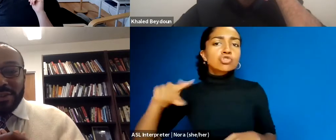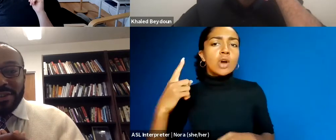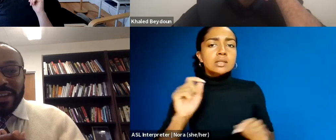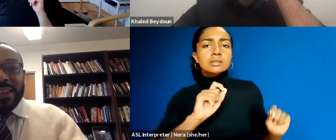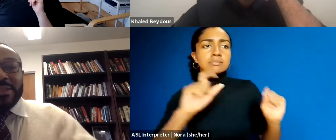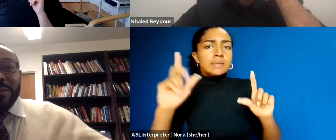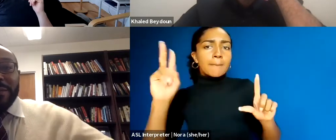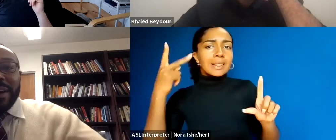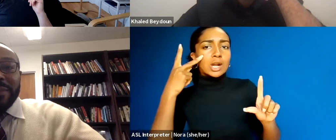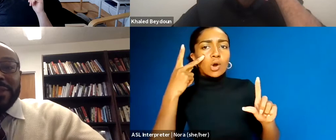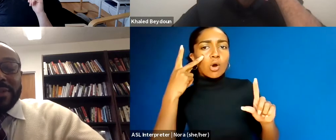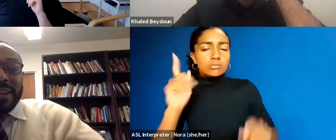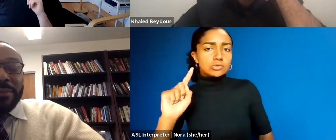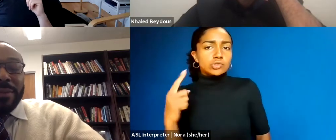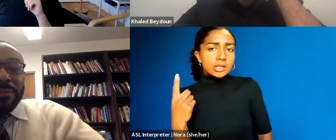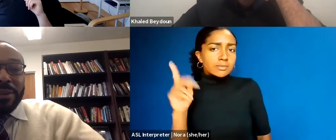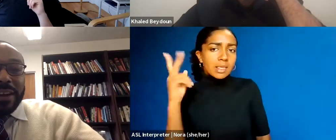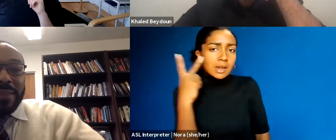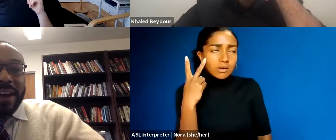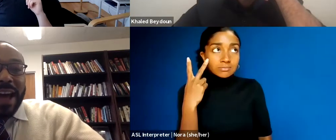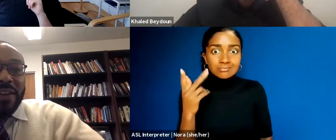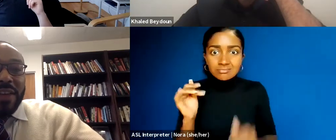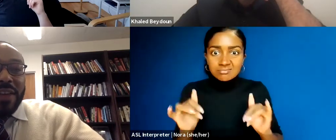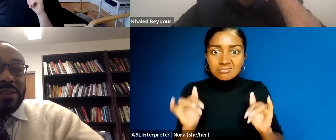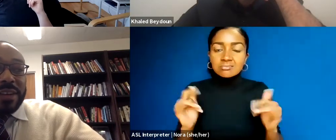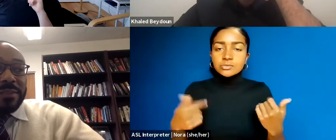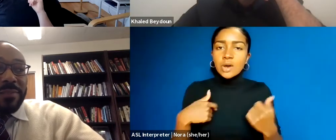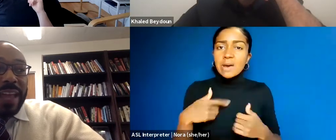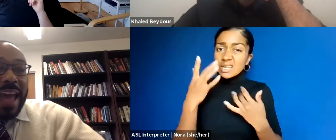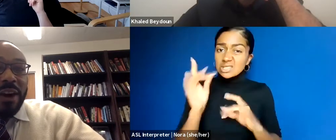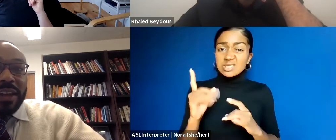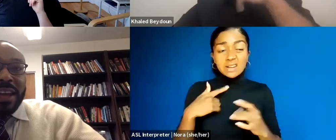So I'm interested. I'm a bit worried about how that's going to play out and my anticipation is that it's going to be different in different jurisdictions. But we do need to start to think about how that seems to be the current framing of folks who are opposing these movements to say that we're not really -- opposing you on your identity, we're opposing you on our understanding or stereotype of the political positions that people of your identity hold.